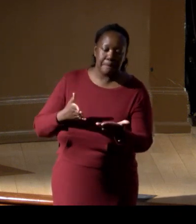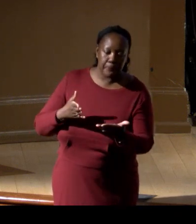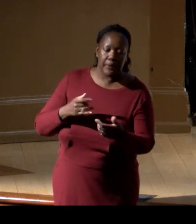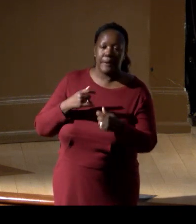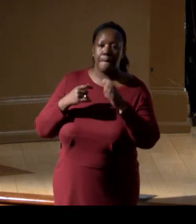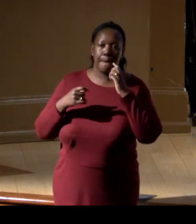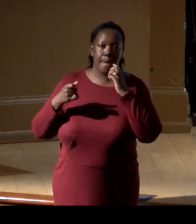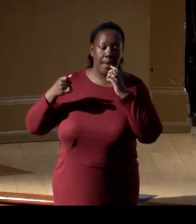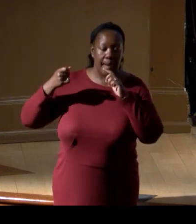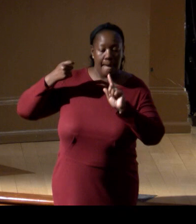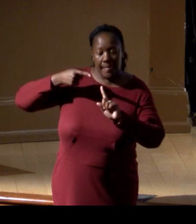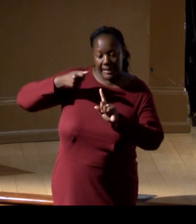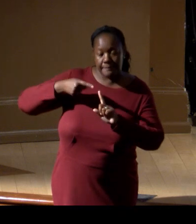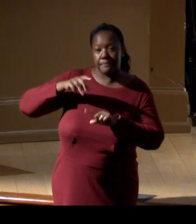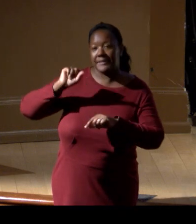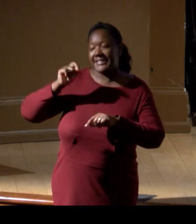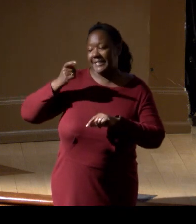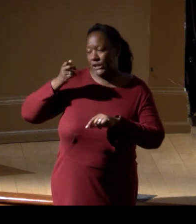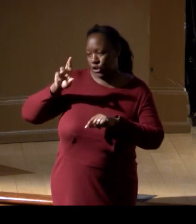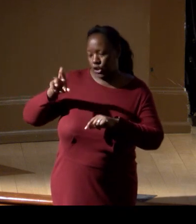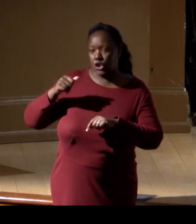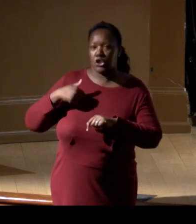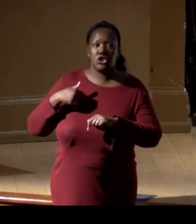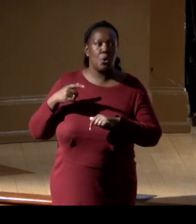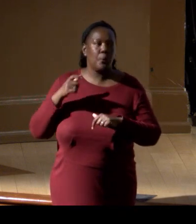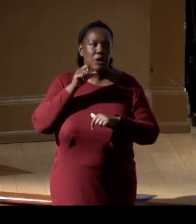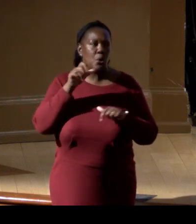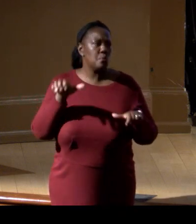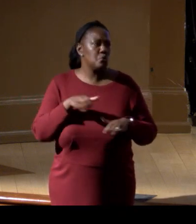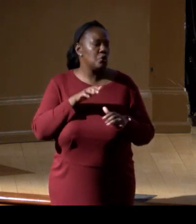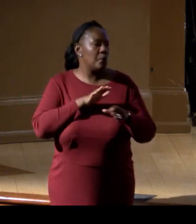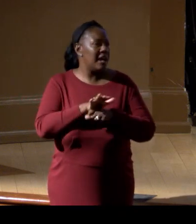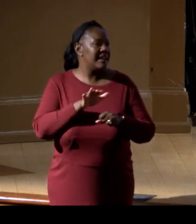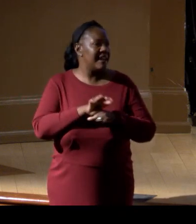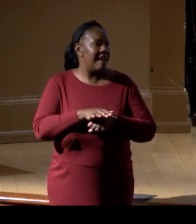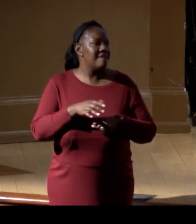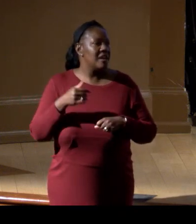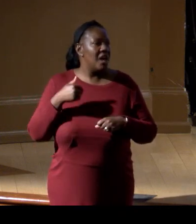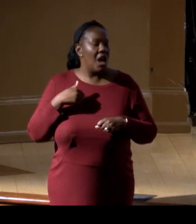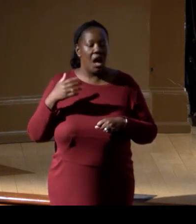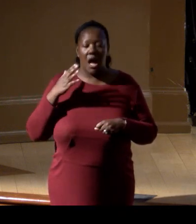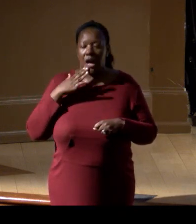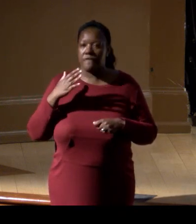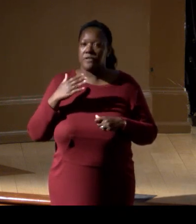but we're offering the platform. We don't do enough, I think, of putting the constraints aside